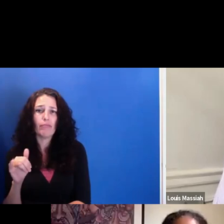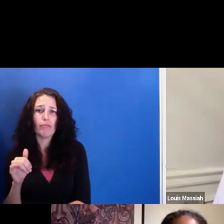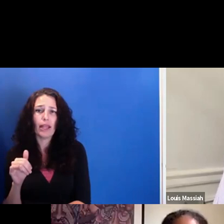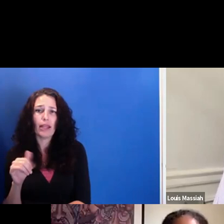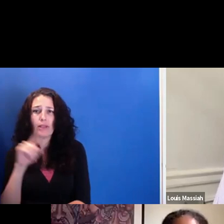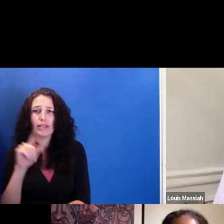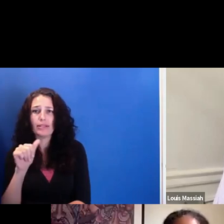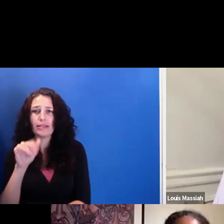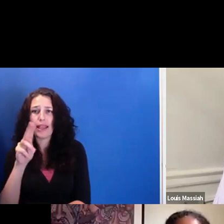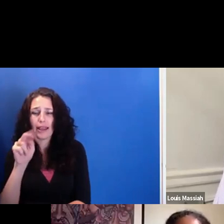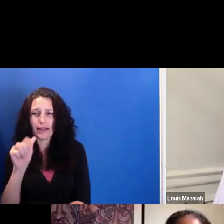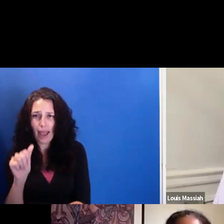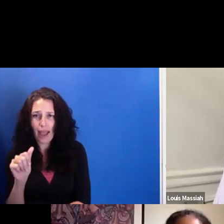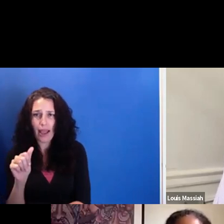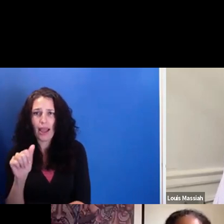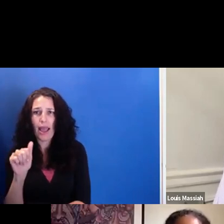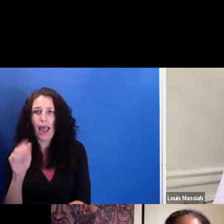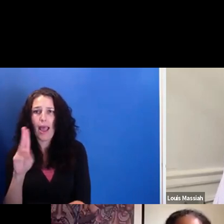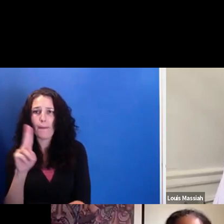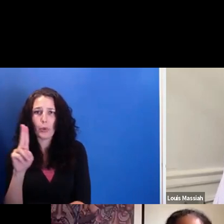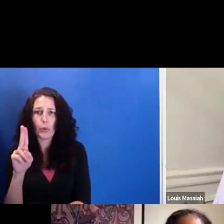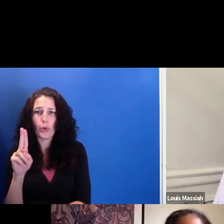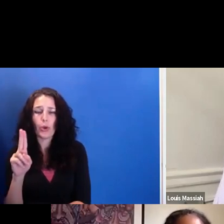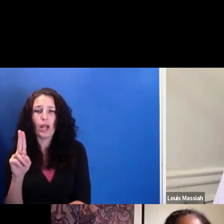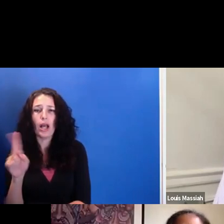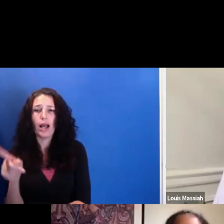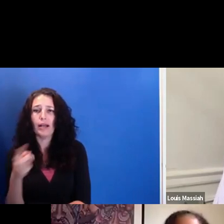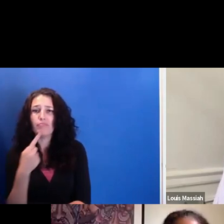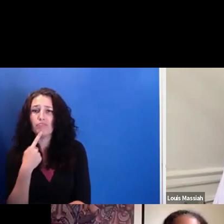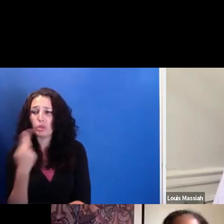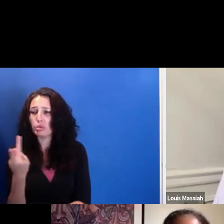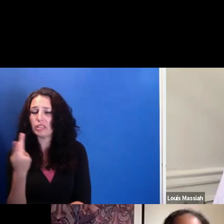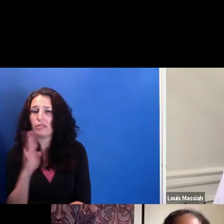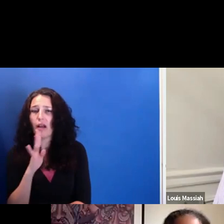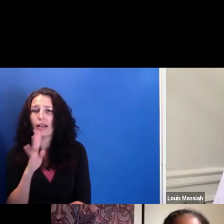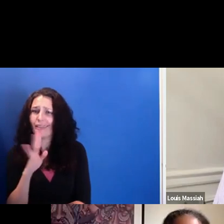education is that you get to feeling like you need certain things to make